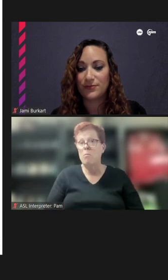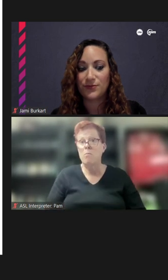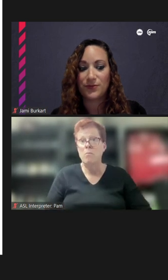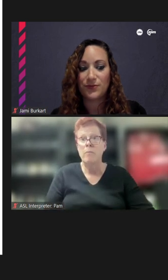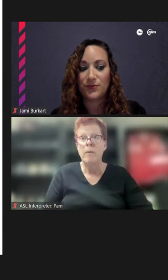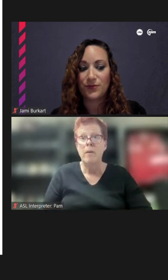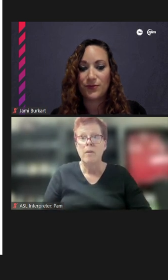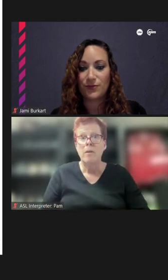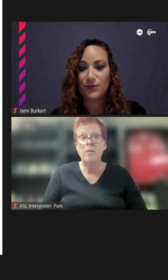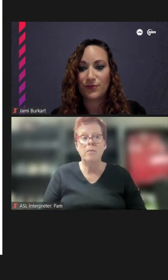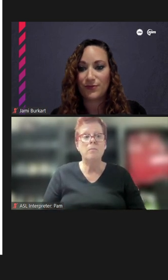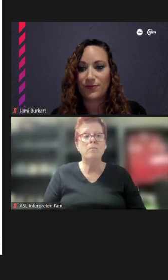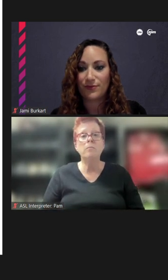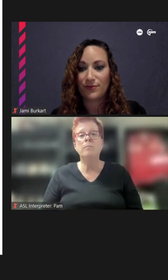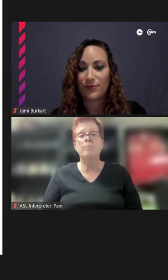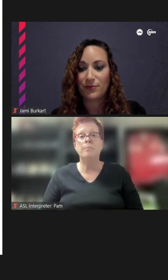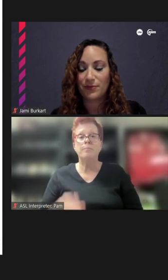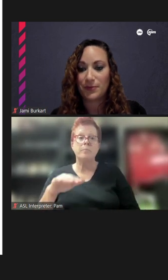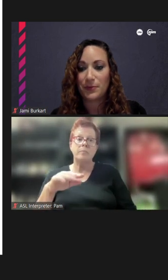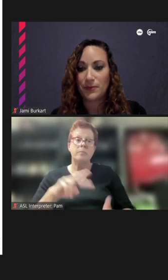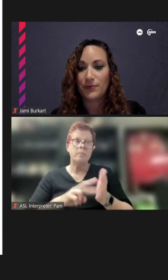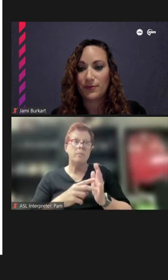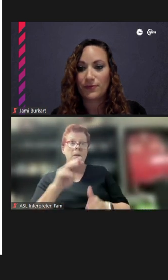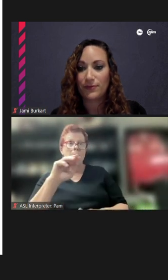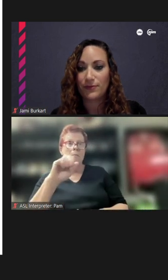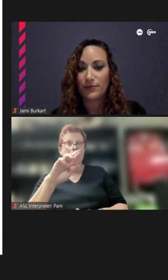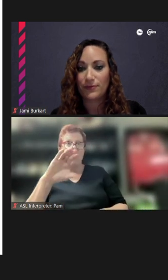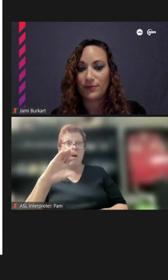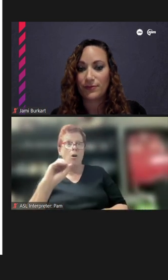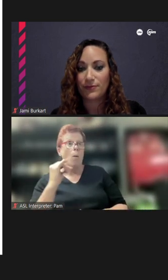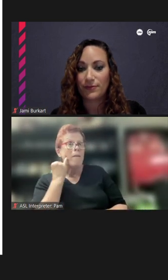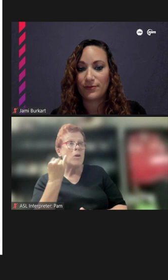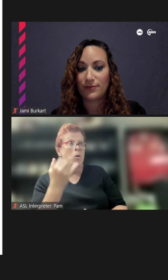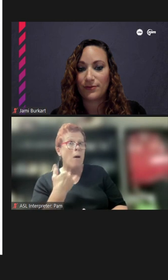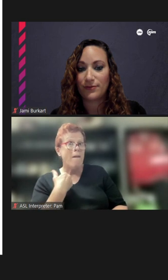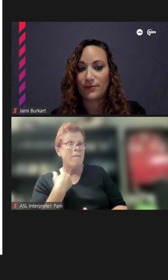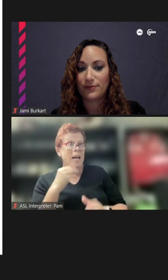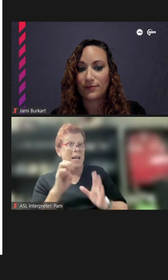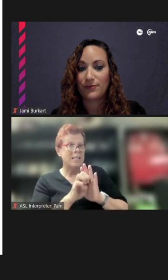I mean. Marco that would -- if you'd like -- again, if you have examples of the graffiti